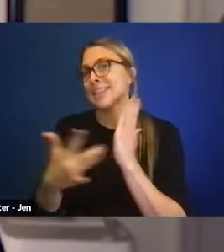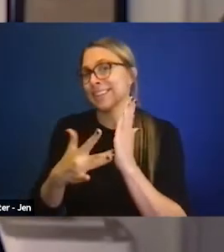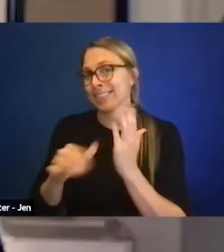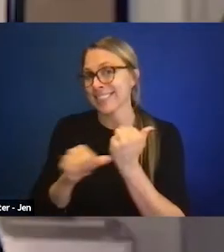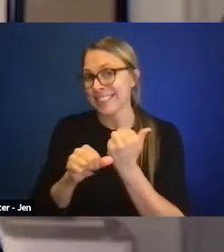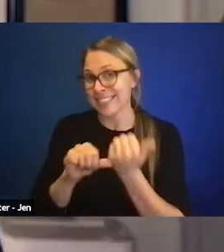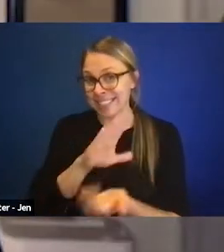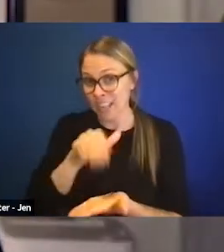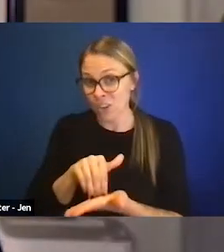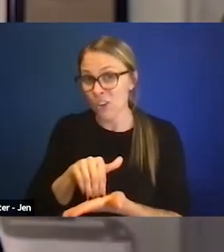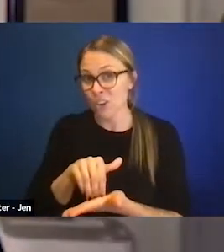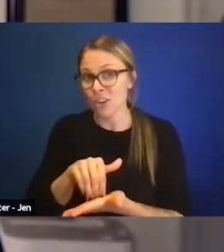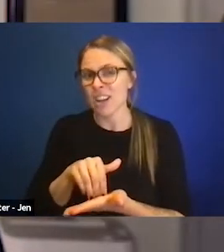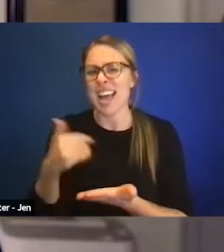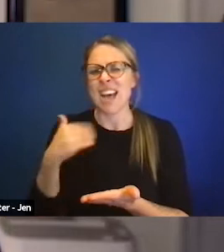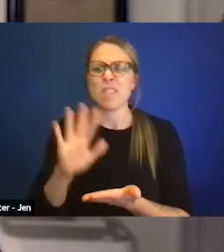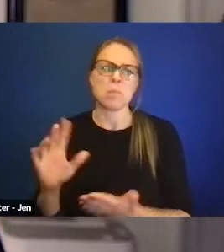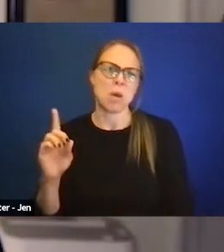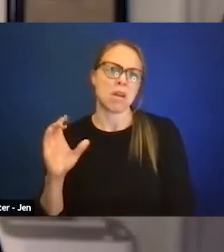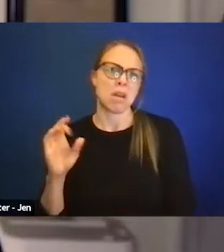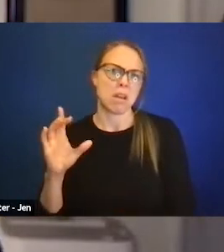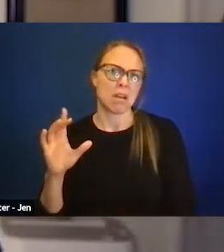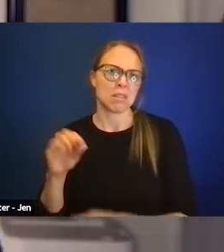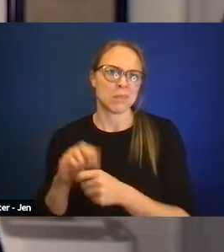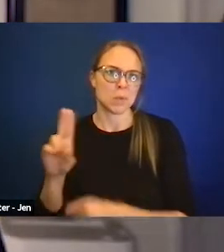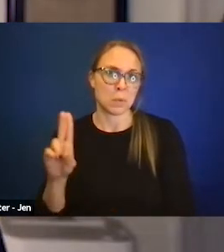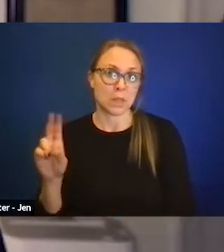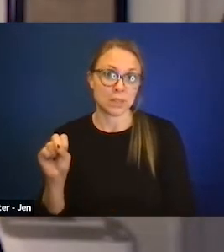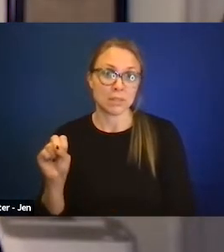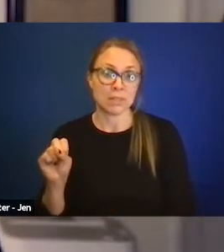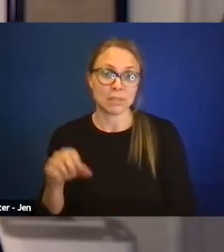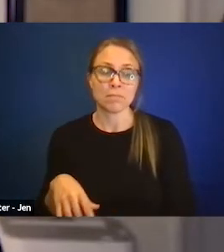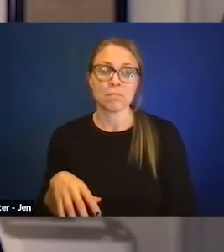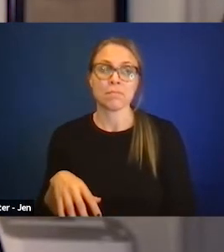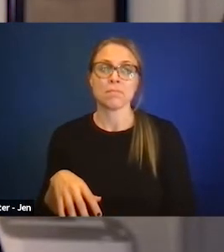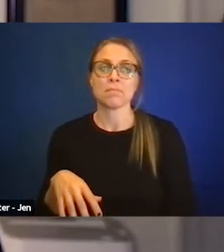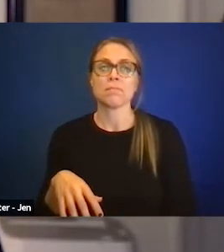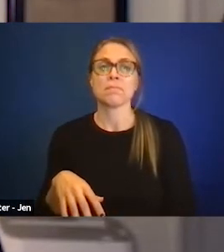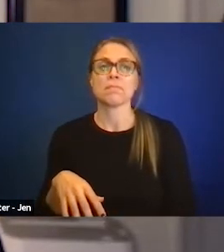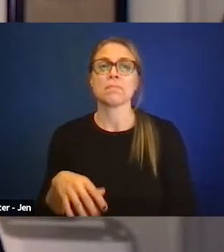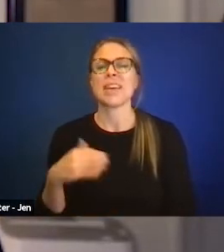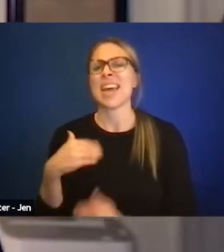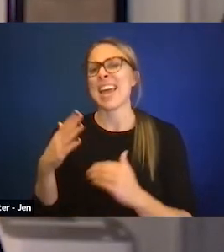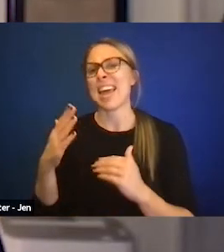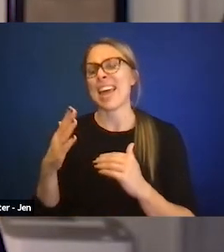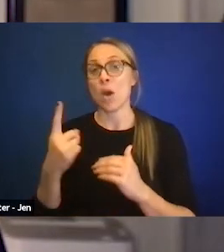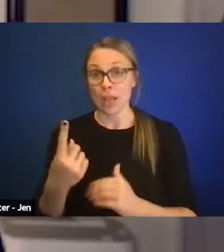of which there are about a hundred in the United States. There's at least one in every state.